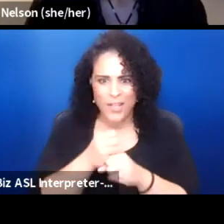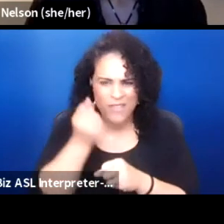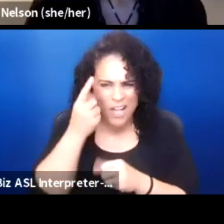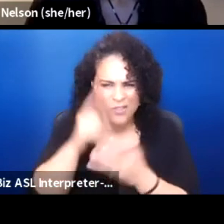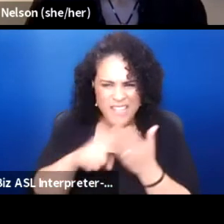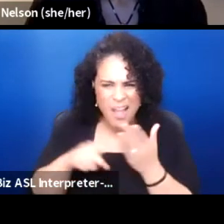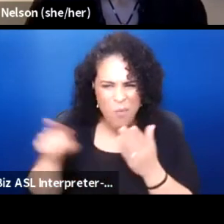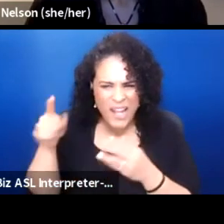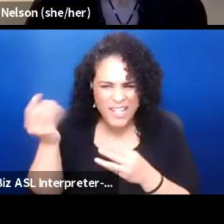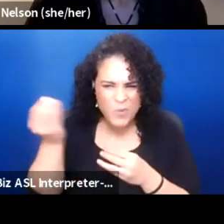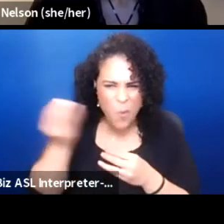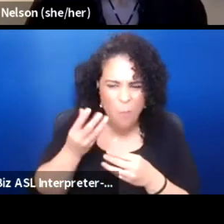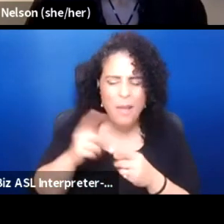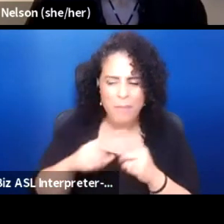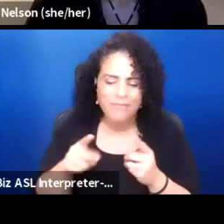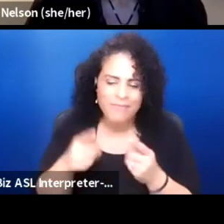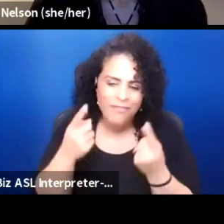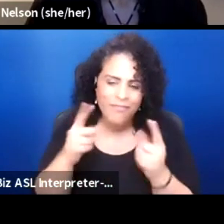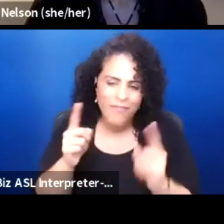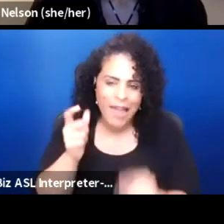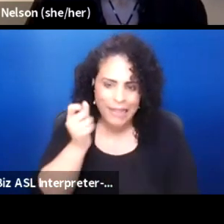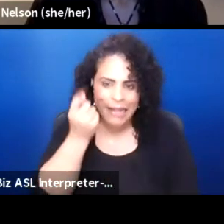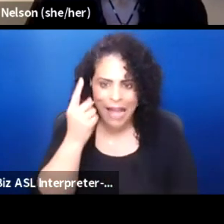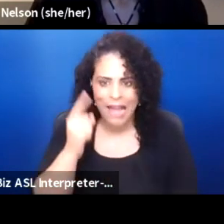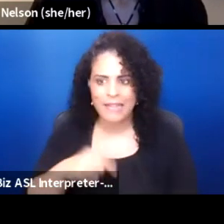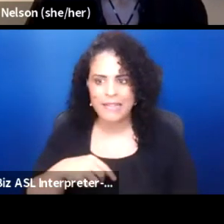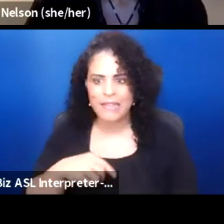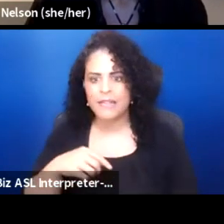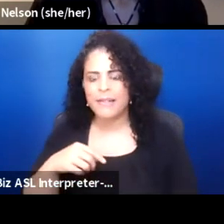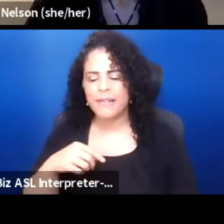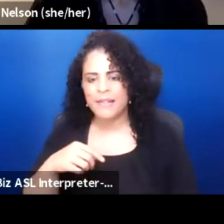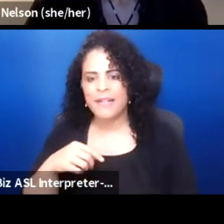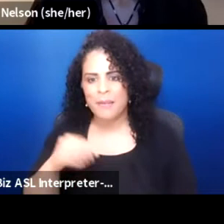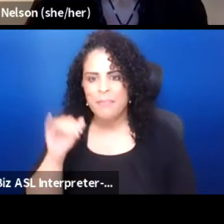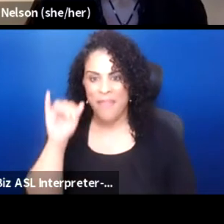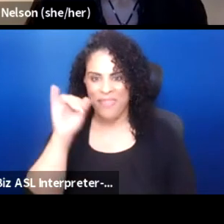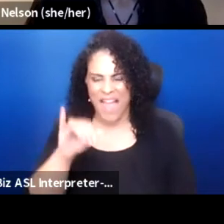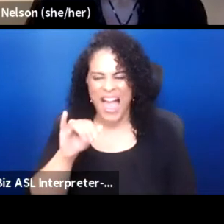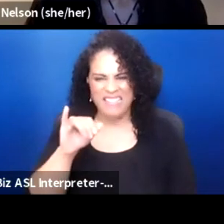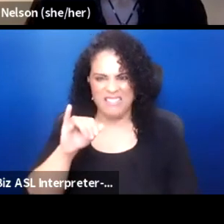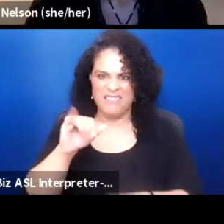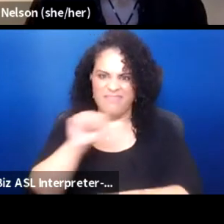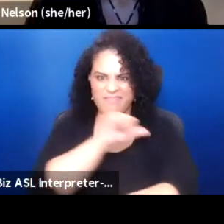but I finally got it, you know. But that sovereignty is just the act of, you know,